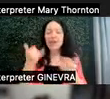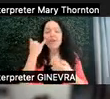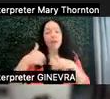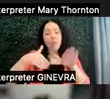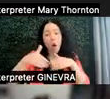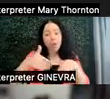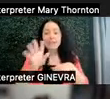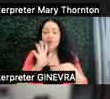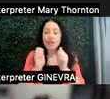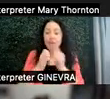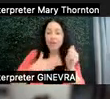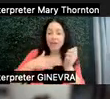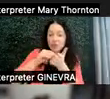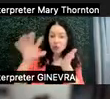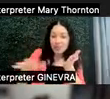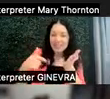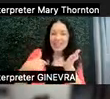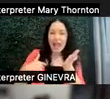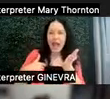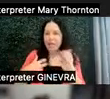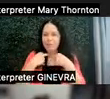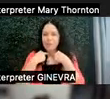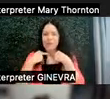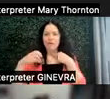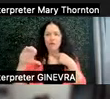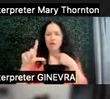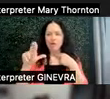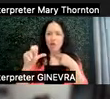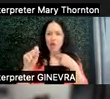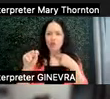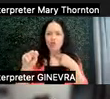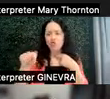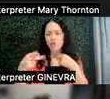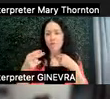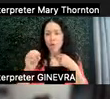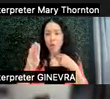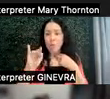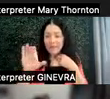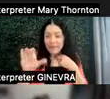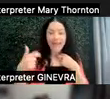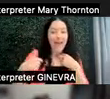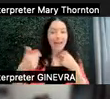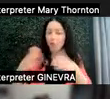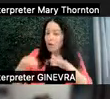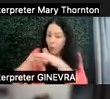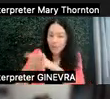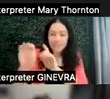and I am claustrophobic, and so I don't want to go into the elevator, but Patty wants to.